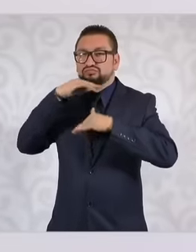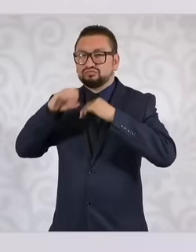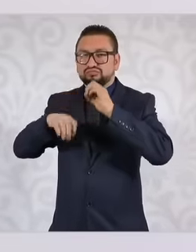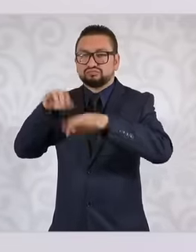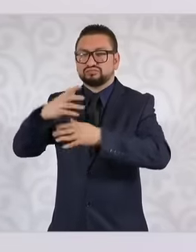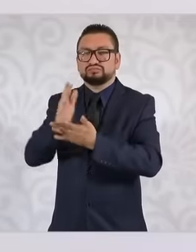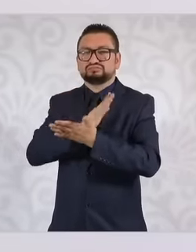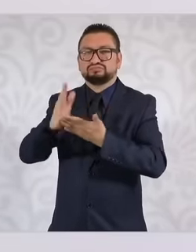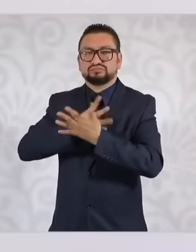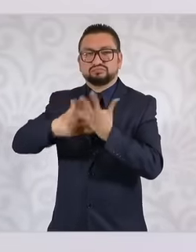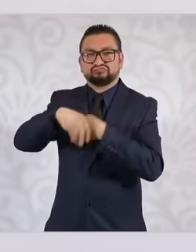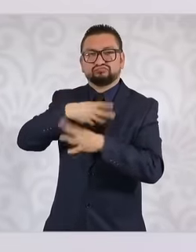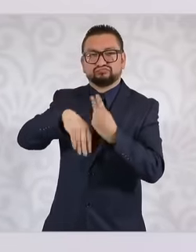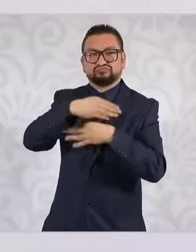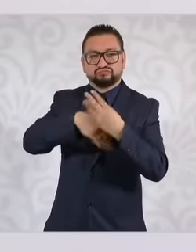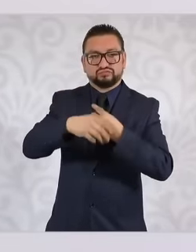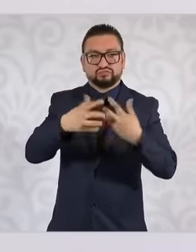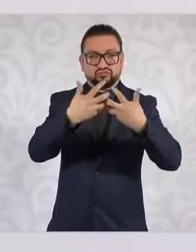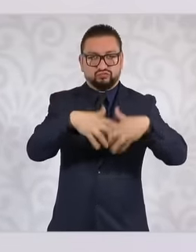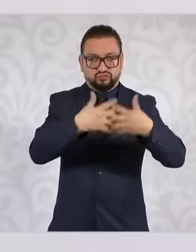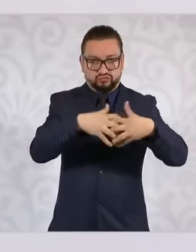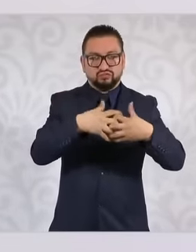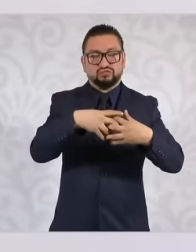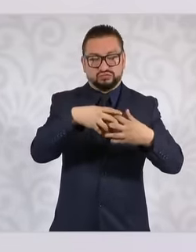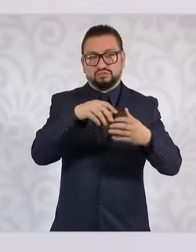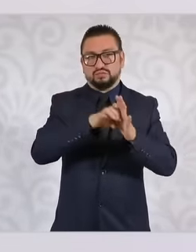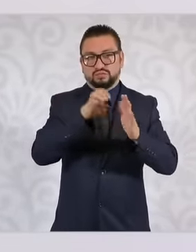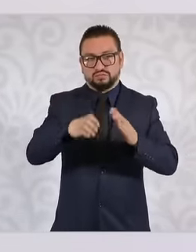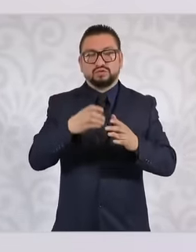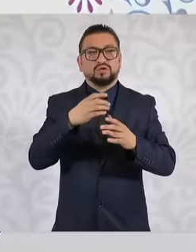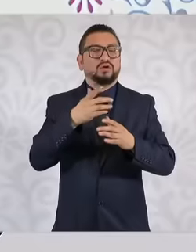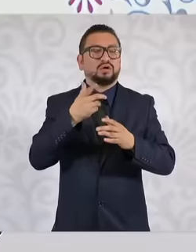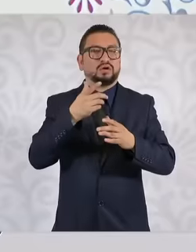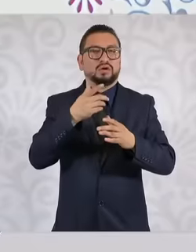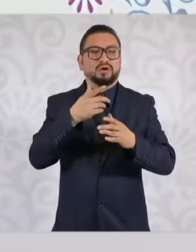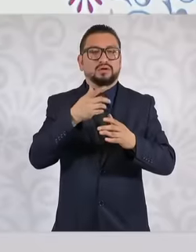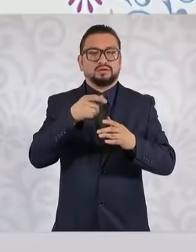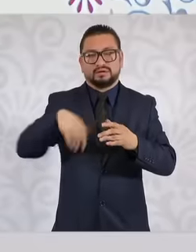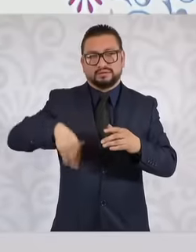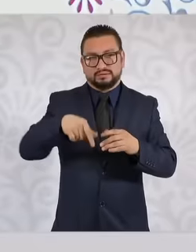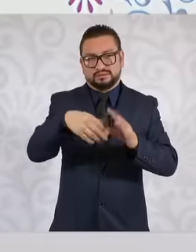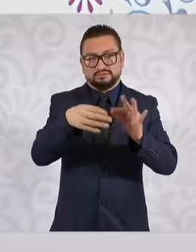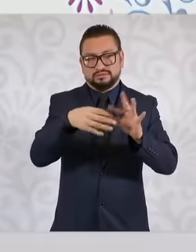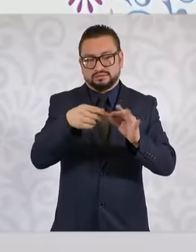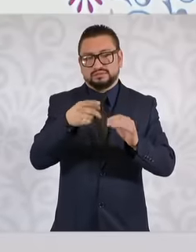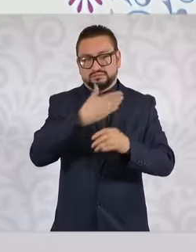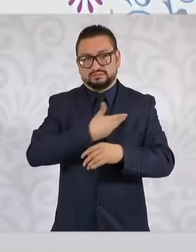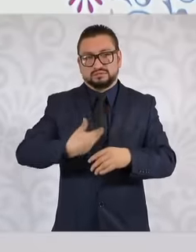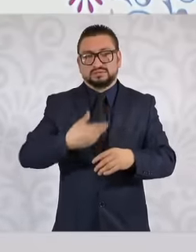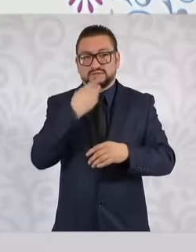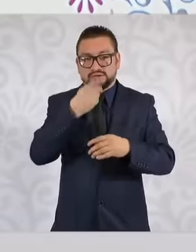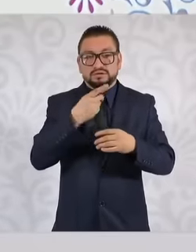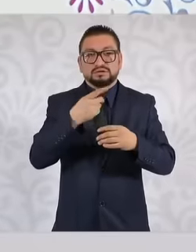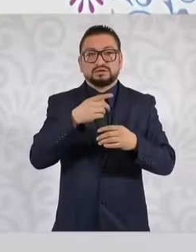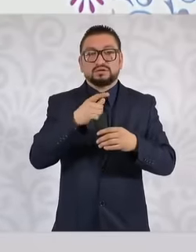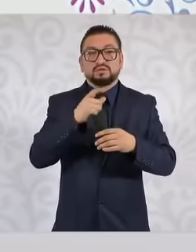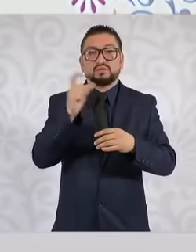with these two plants, one of recycling organic waste to